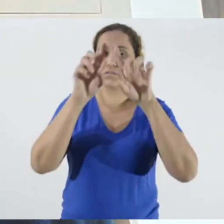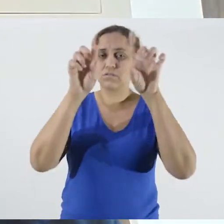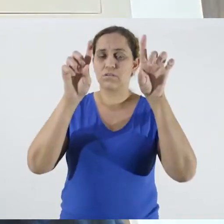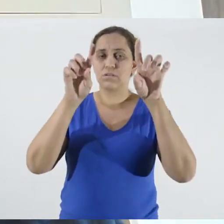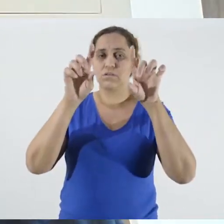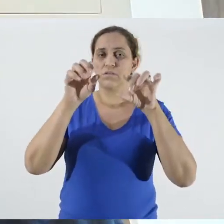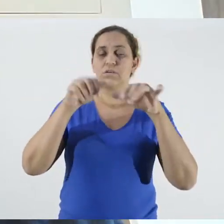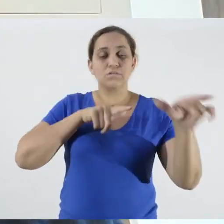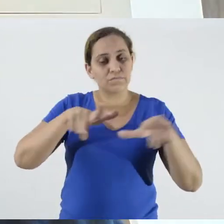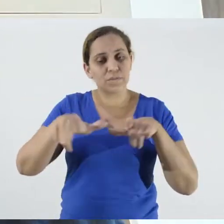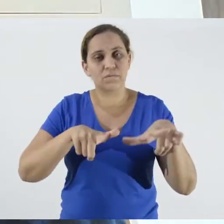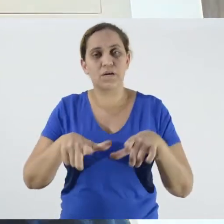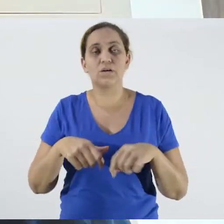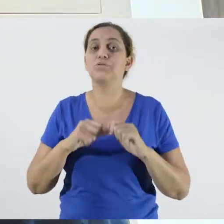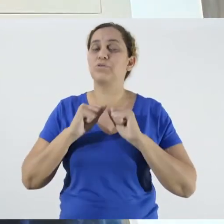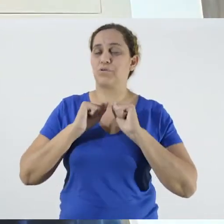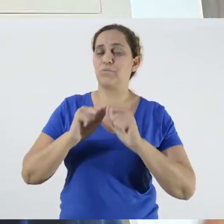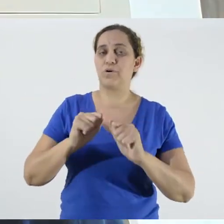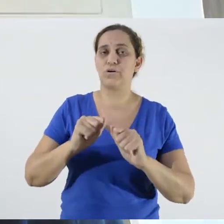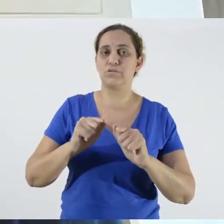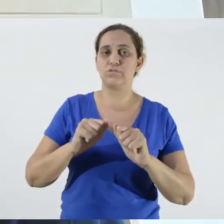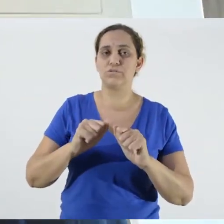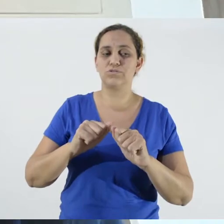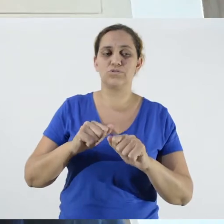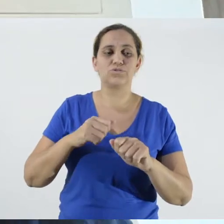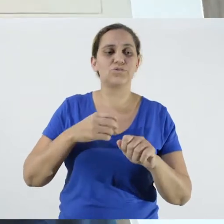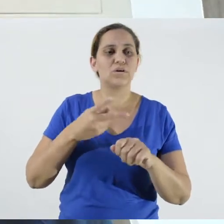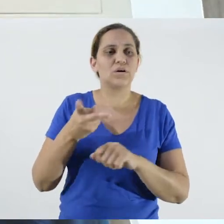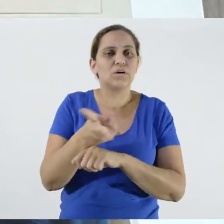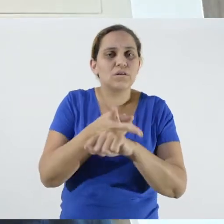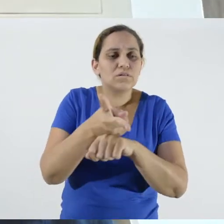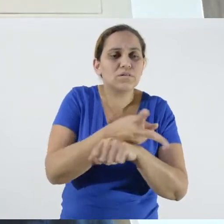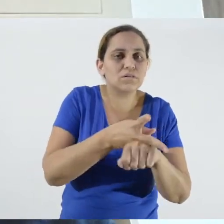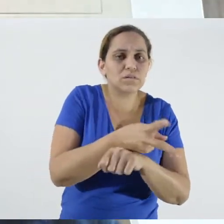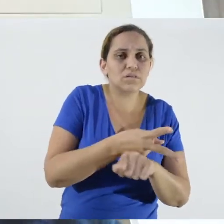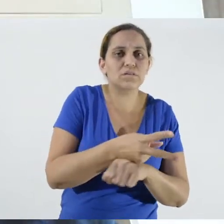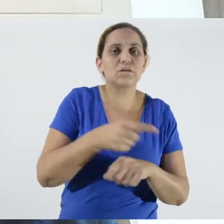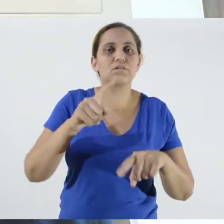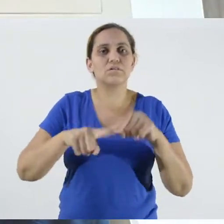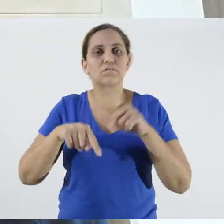employees can access this material and educate themselves.